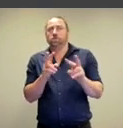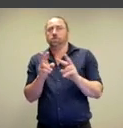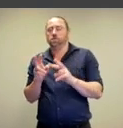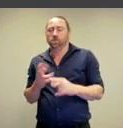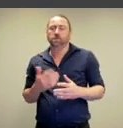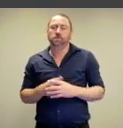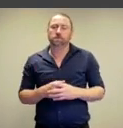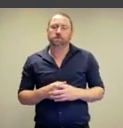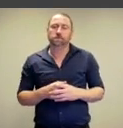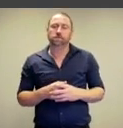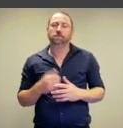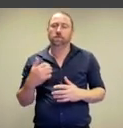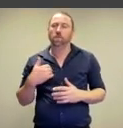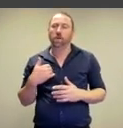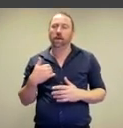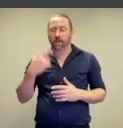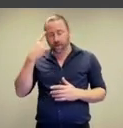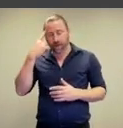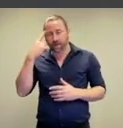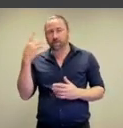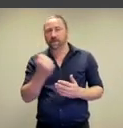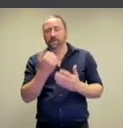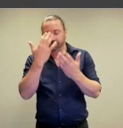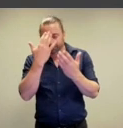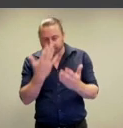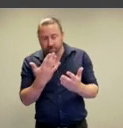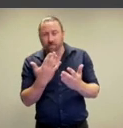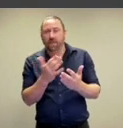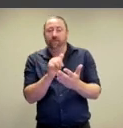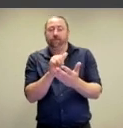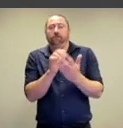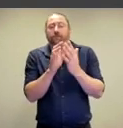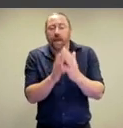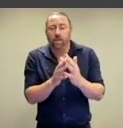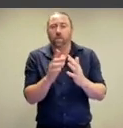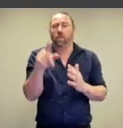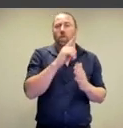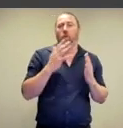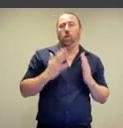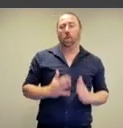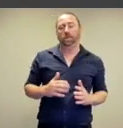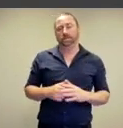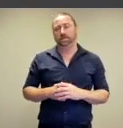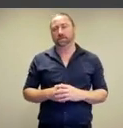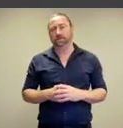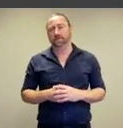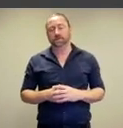and they insist that we value,